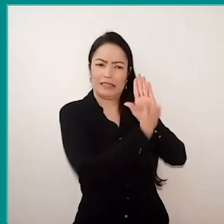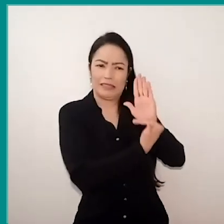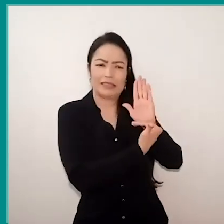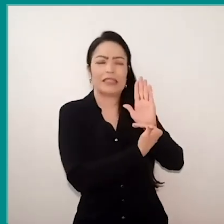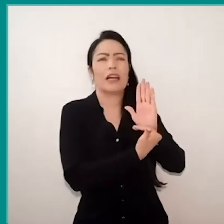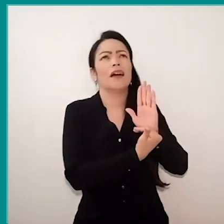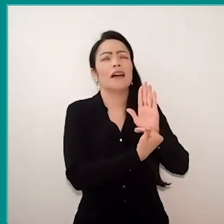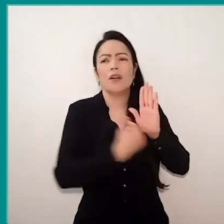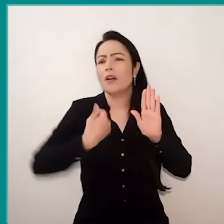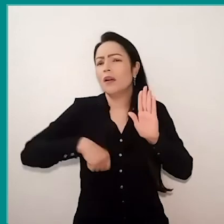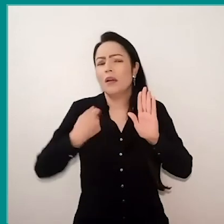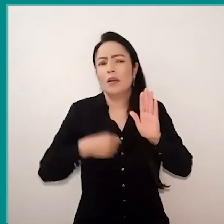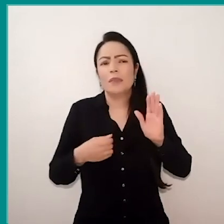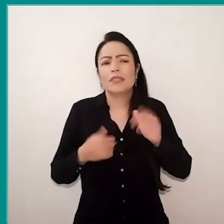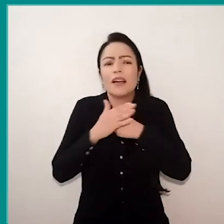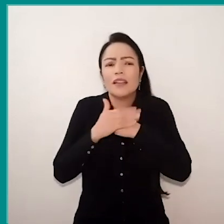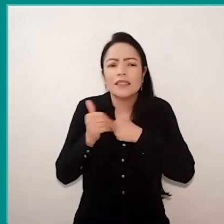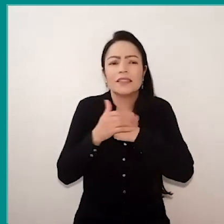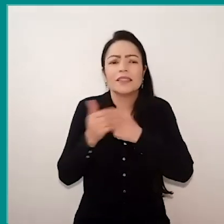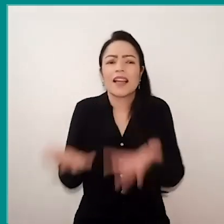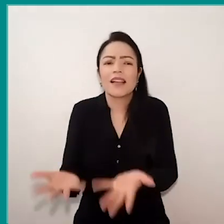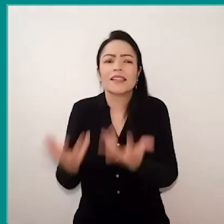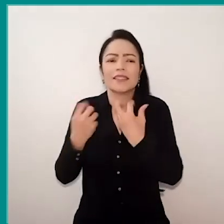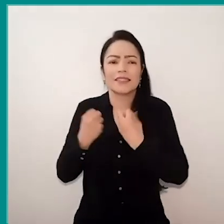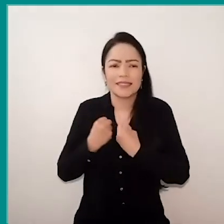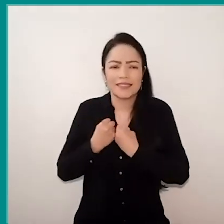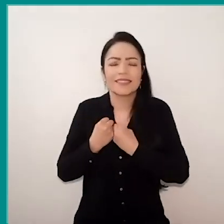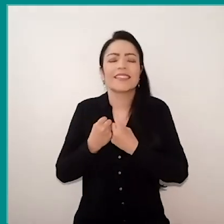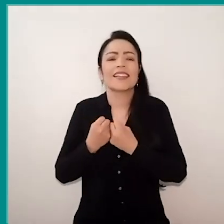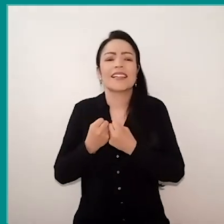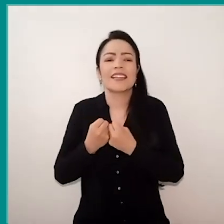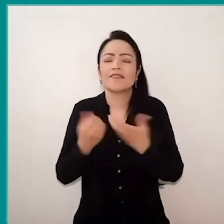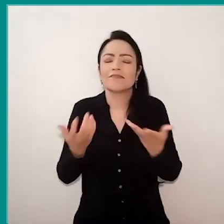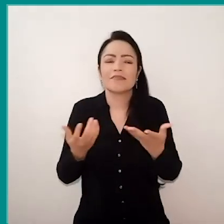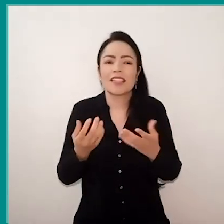need to bring affection, acceptance, need to take a qualified listen